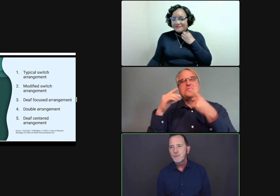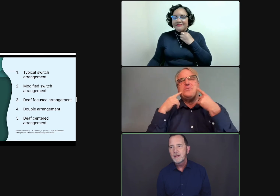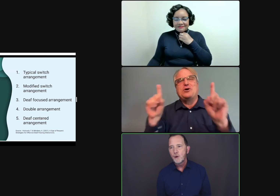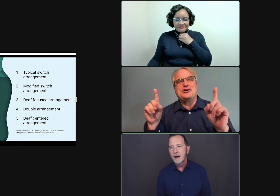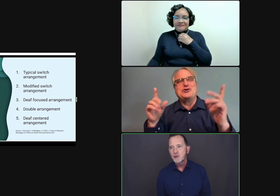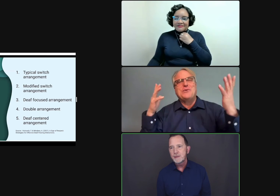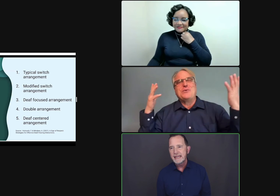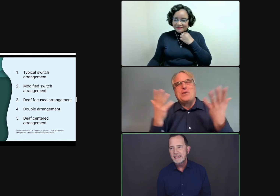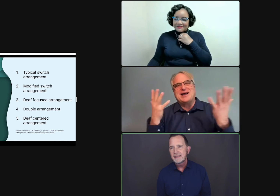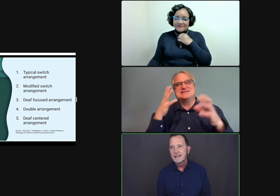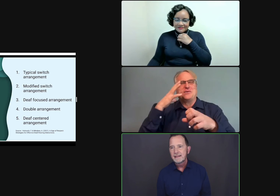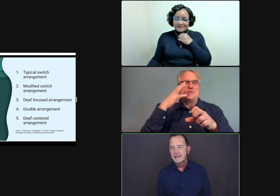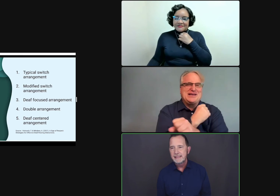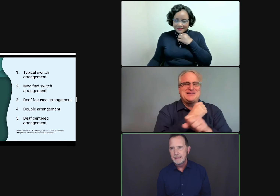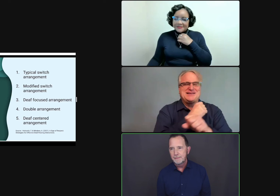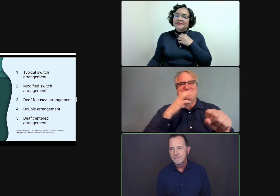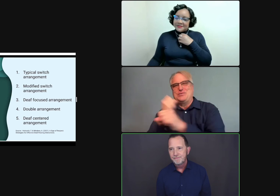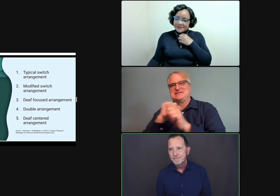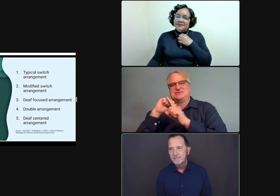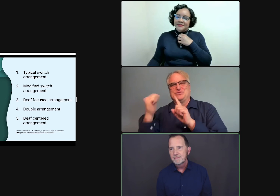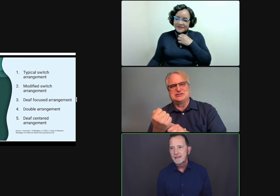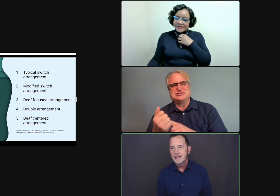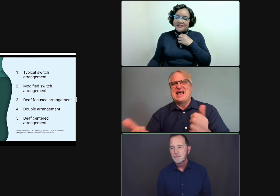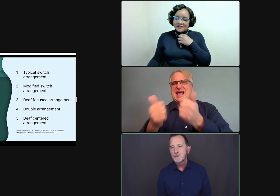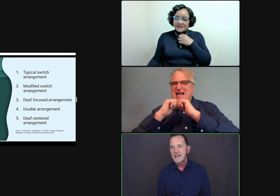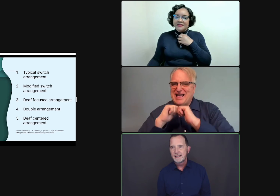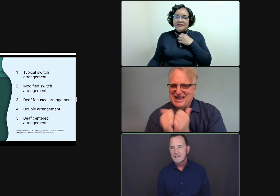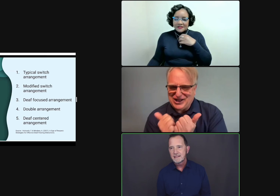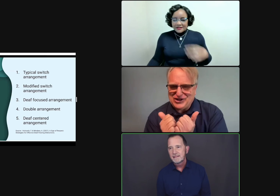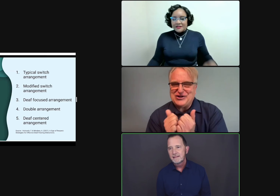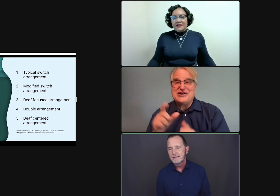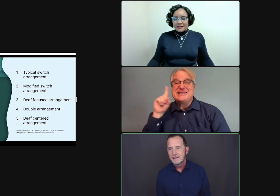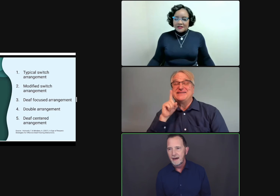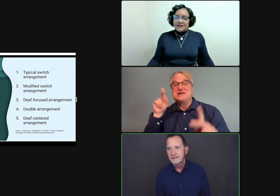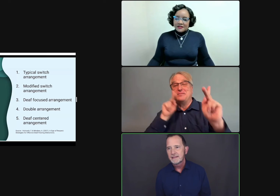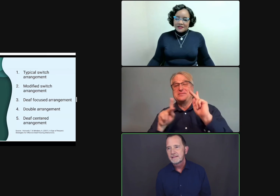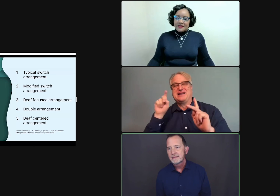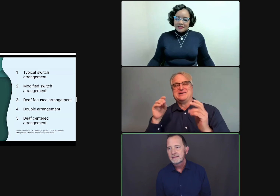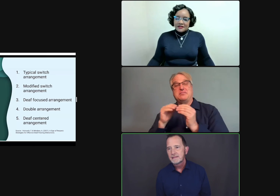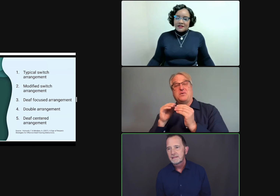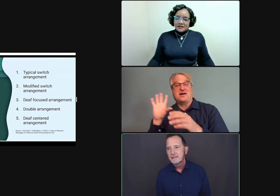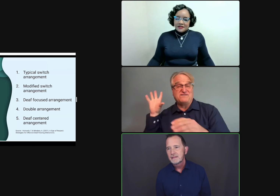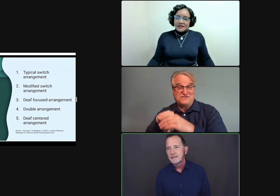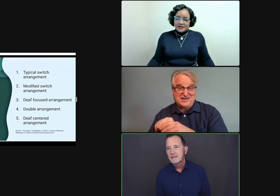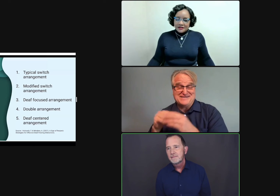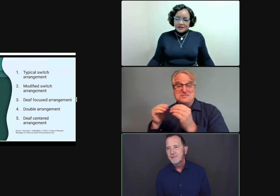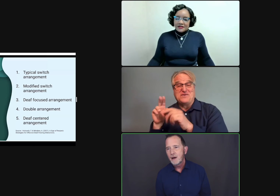How can we go about creating the DEAM in more settings than not?